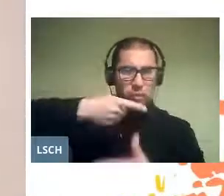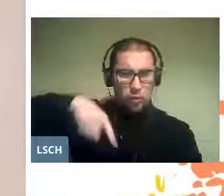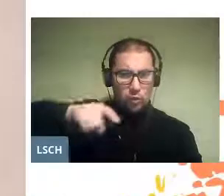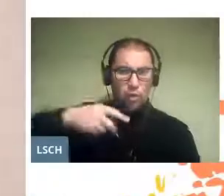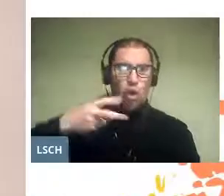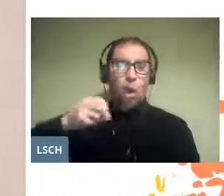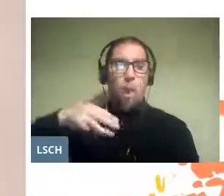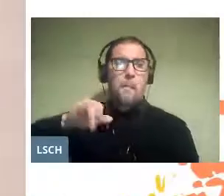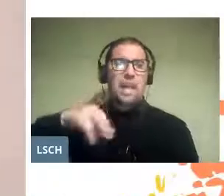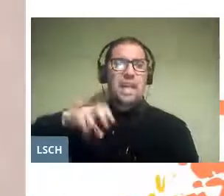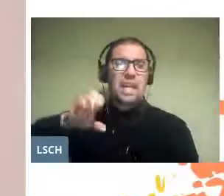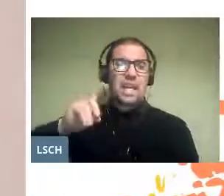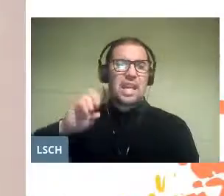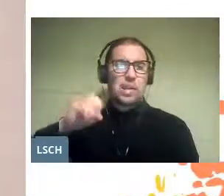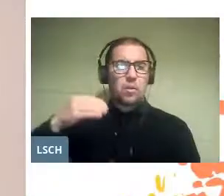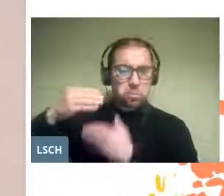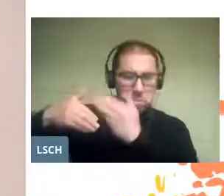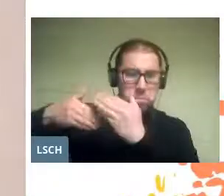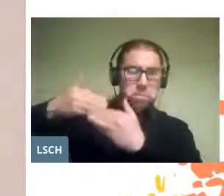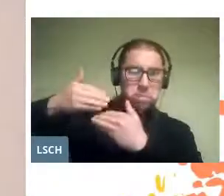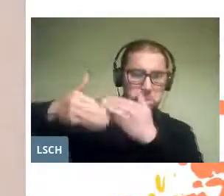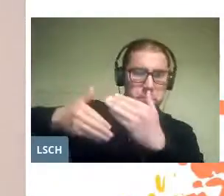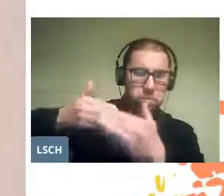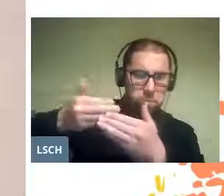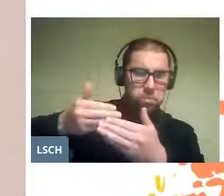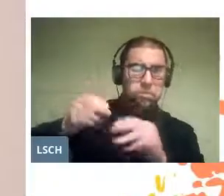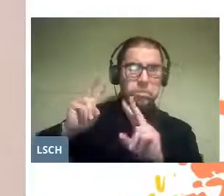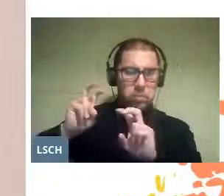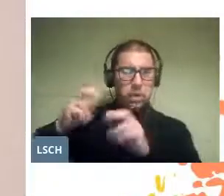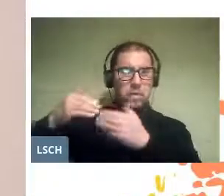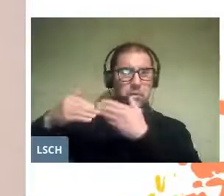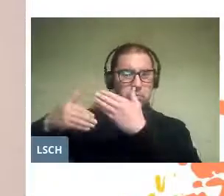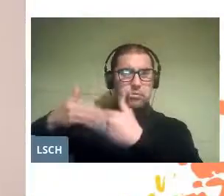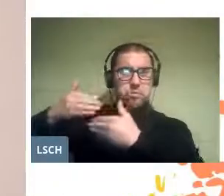occurred when from the effect of the gradual warming